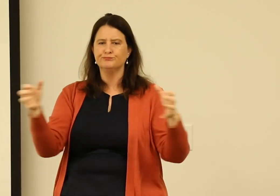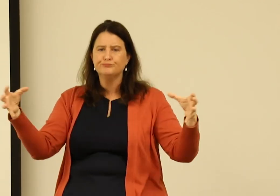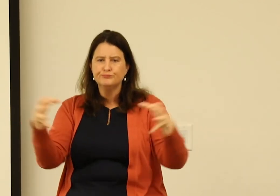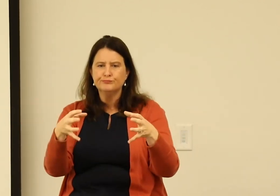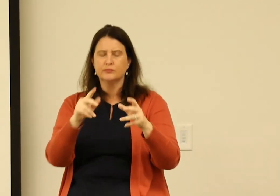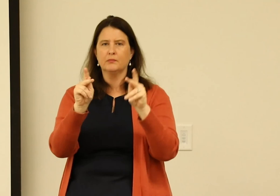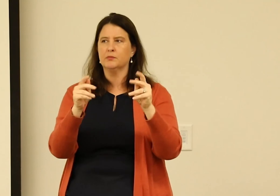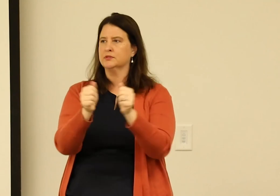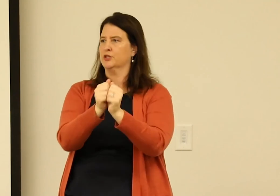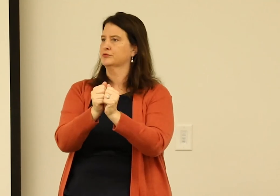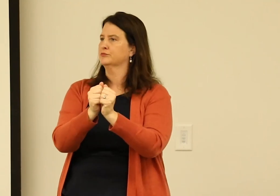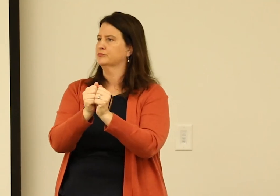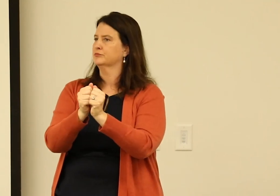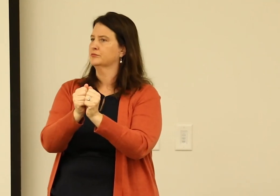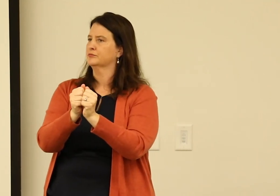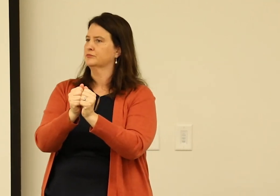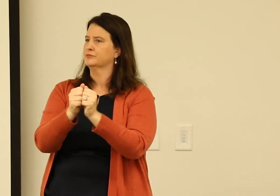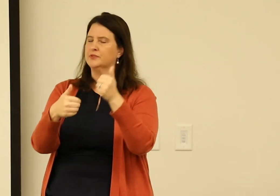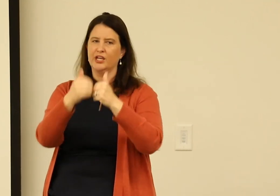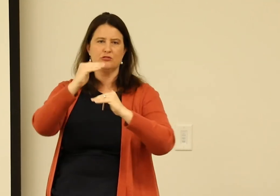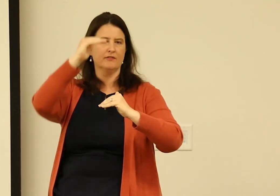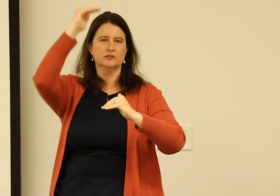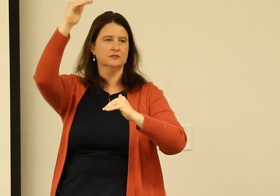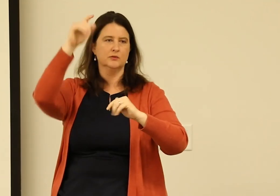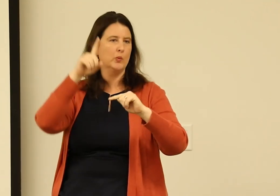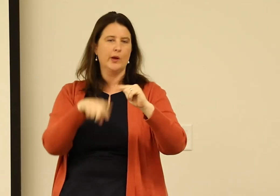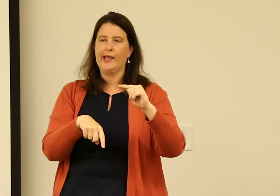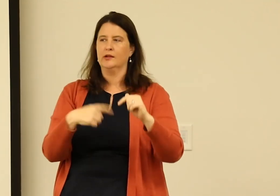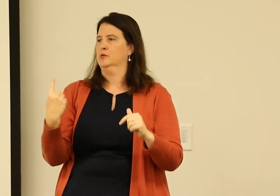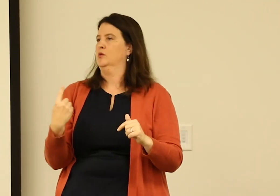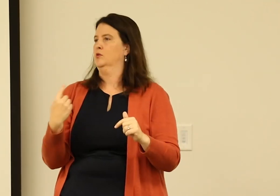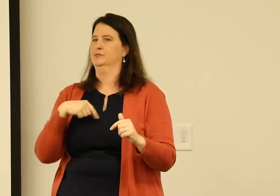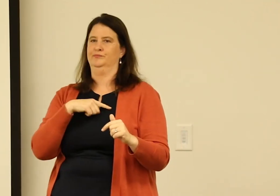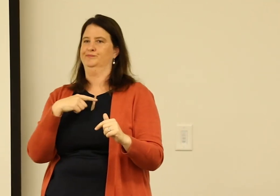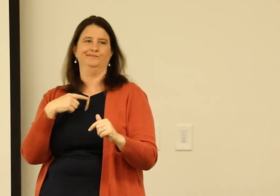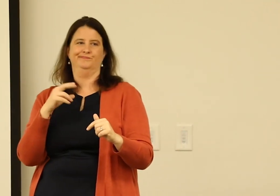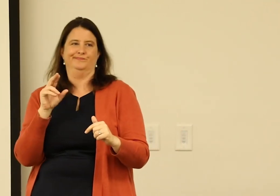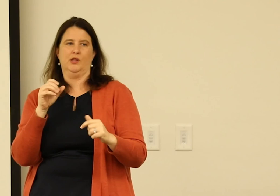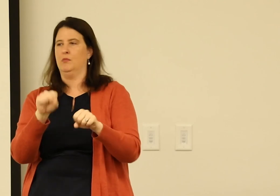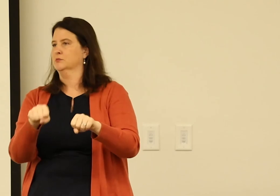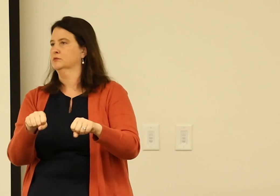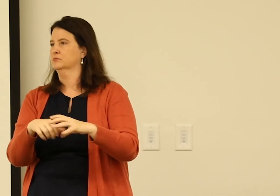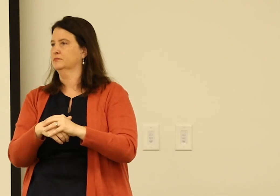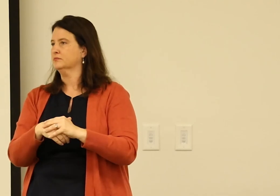It's getting people together at each level. We understand that we can't hope to do this work alone.